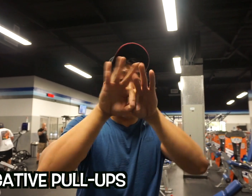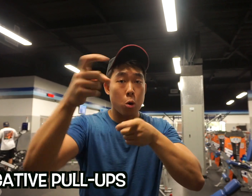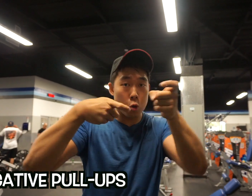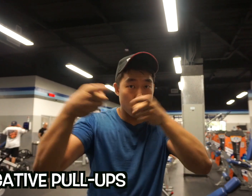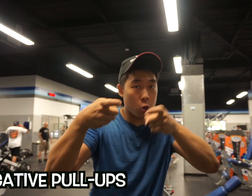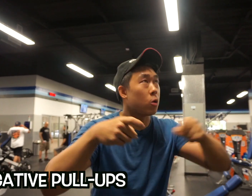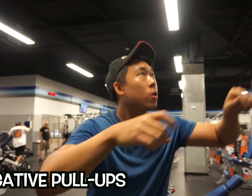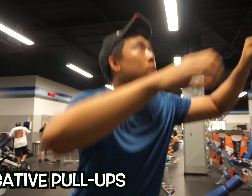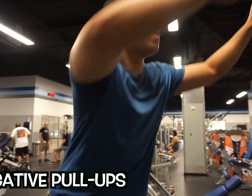Importantly, lower yourself in a controlled speed.